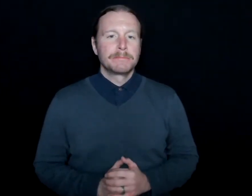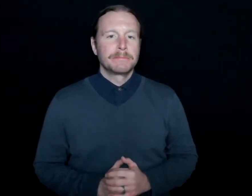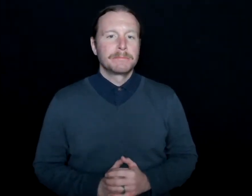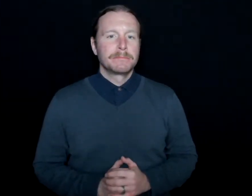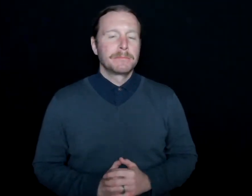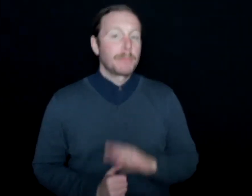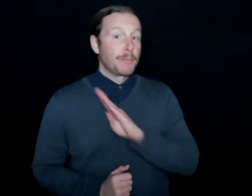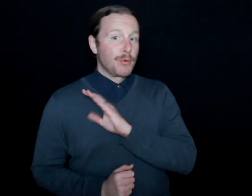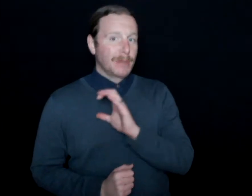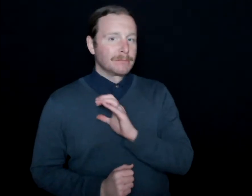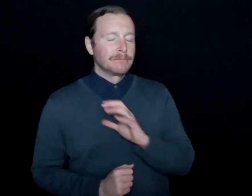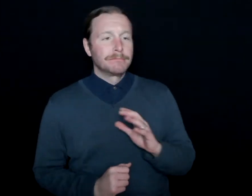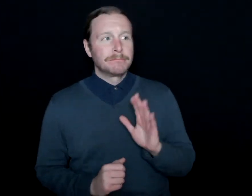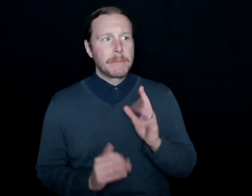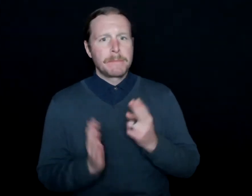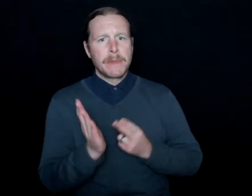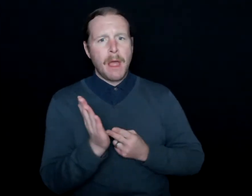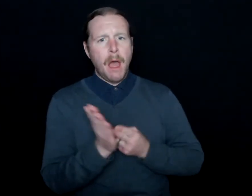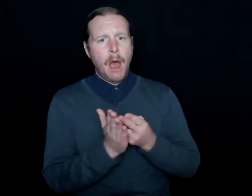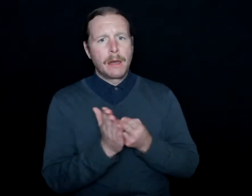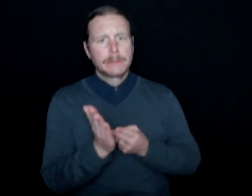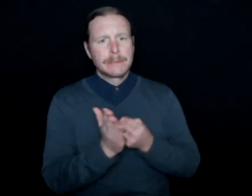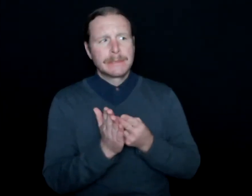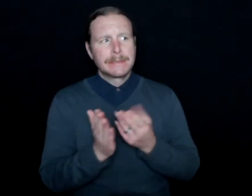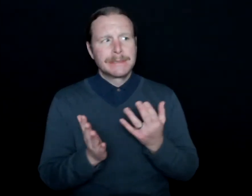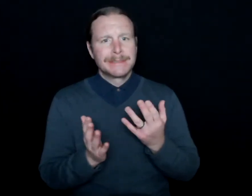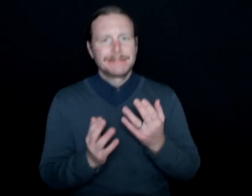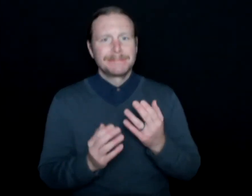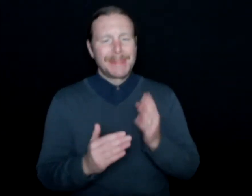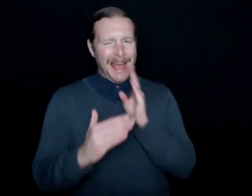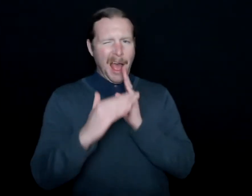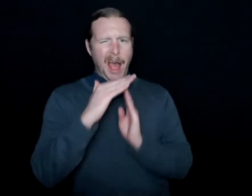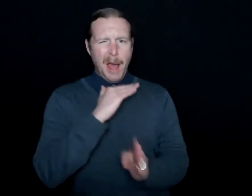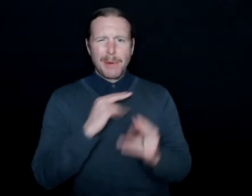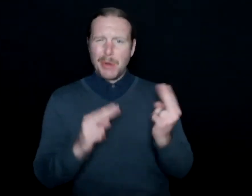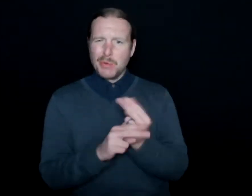Honestly, it's-- I use the word humbled a lot, but I truly